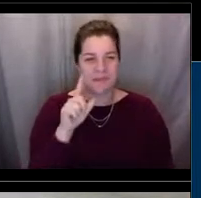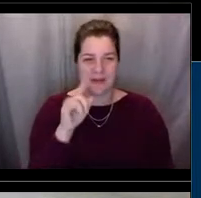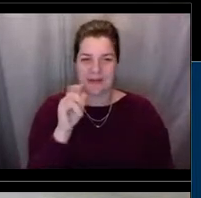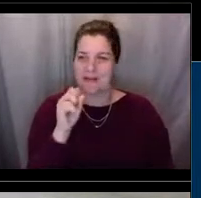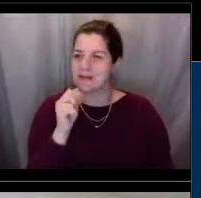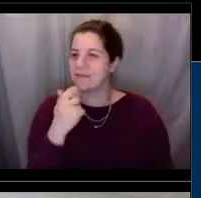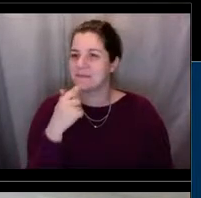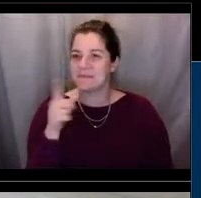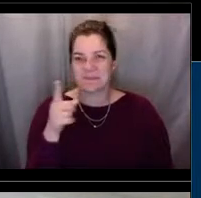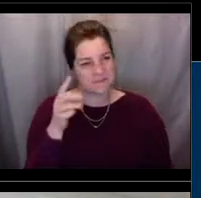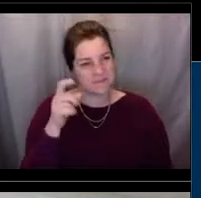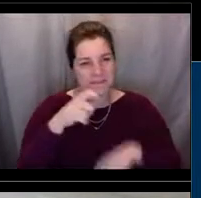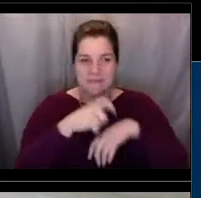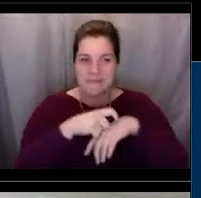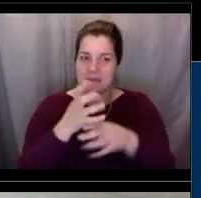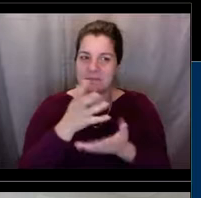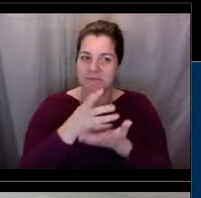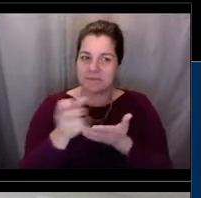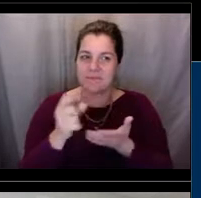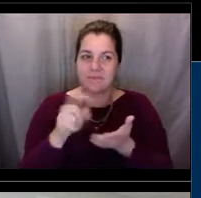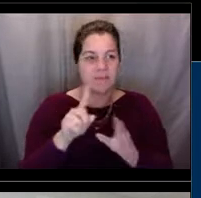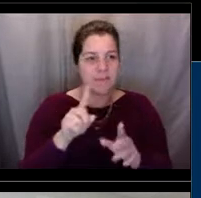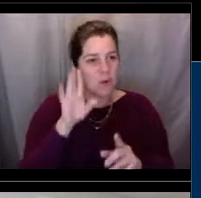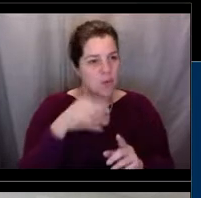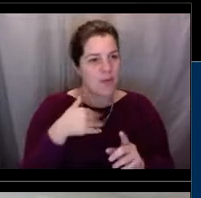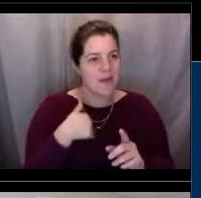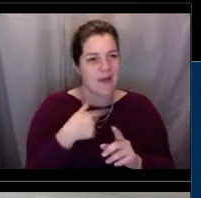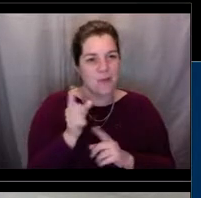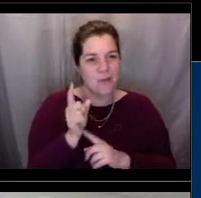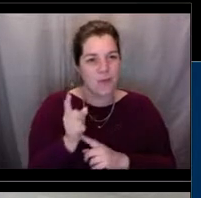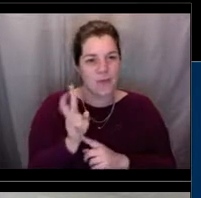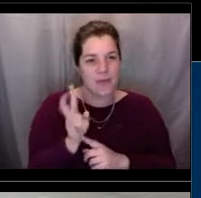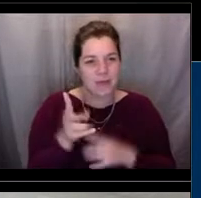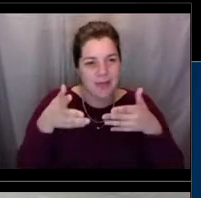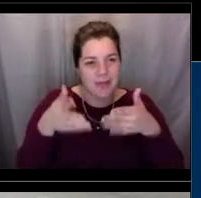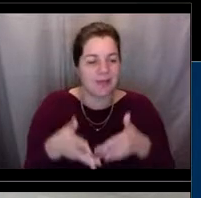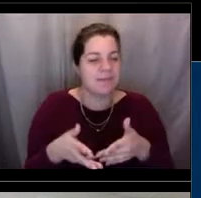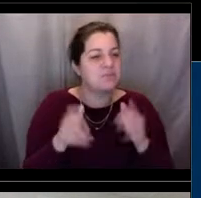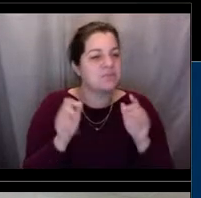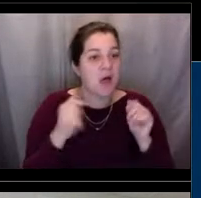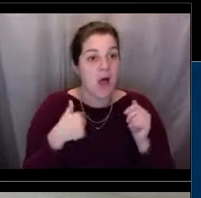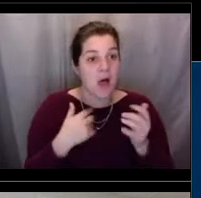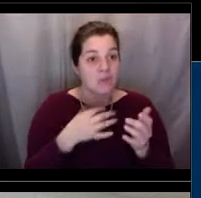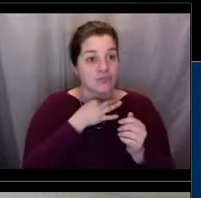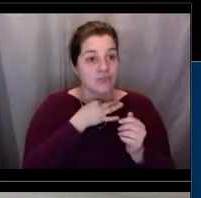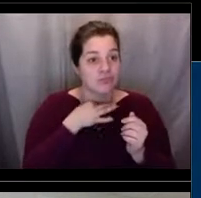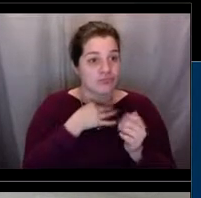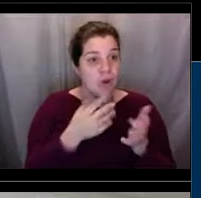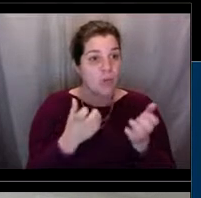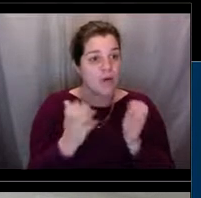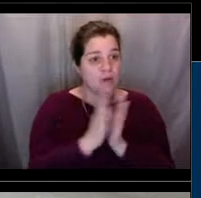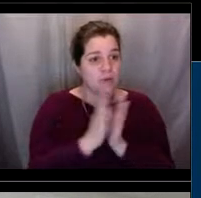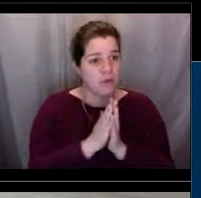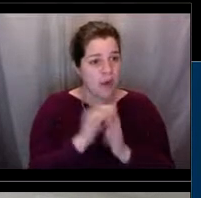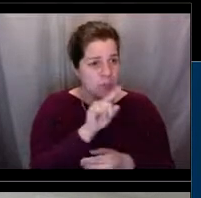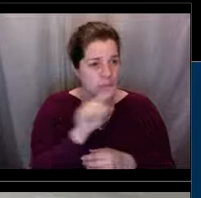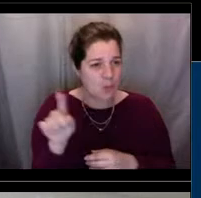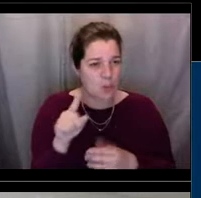but we have a couple of minutes left and I just had wanted to ask all three of you. What is the favorite part of your job?